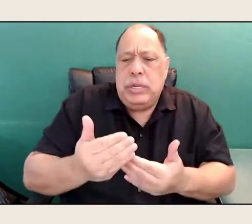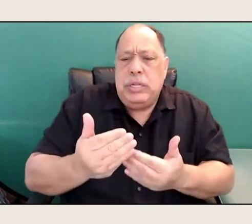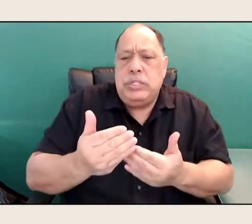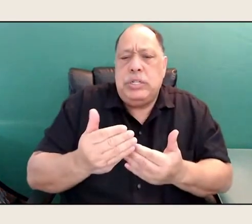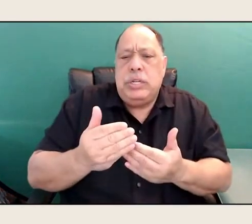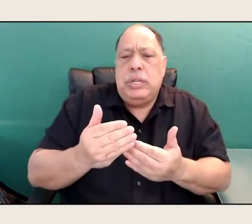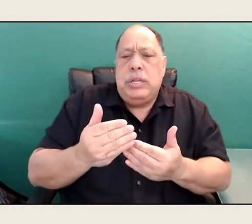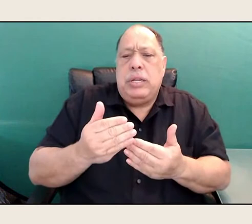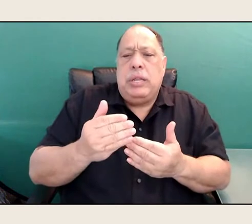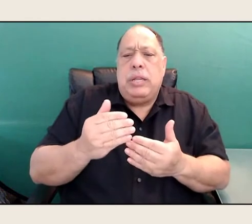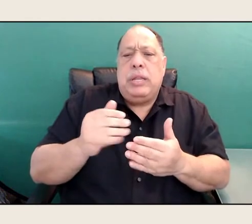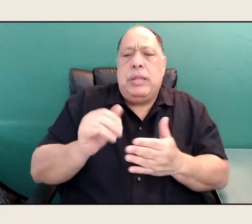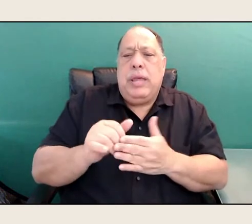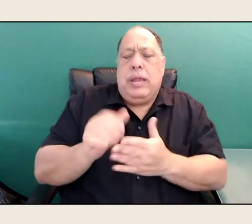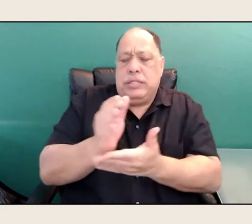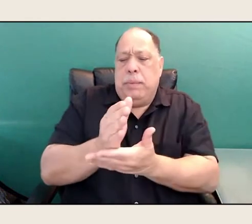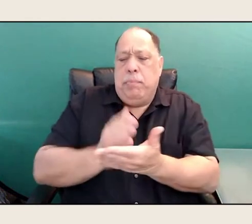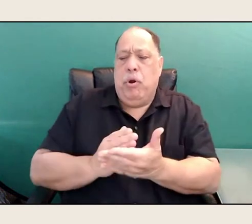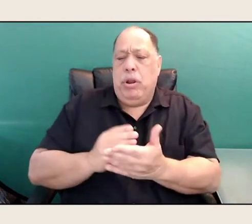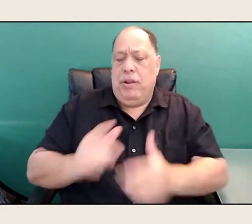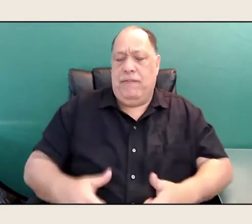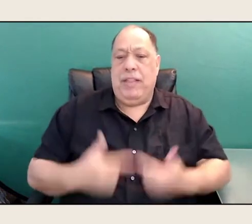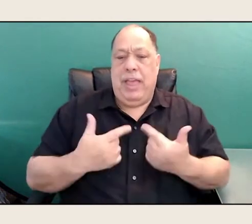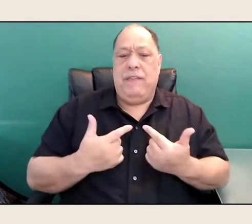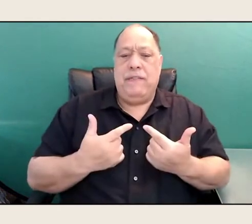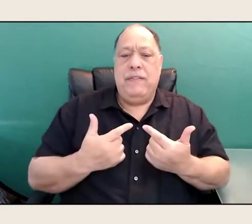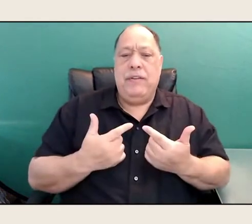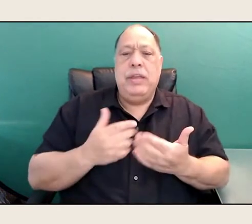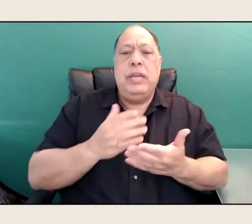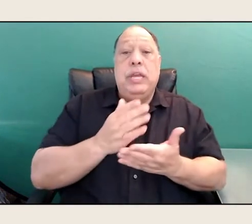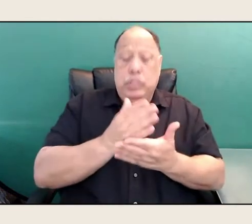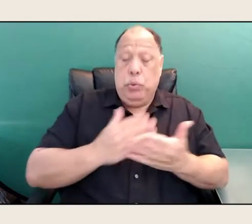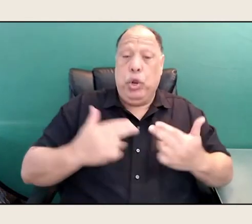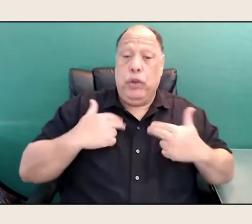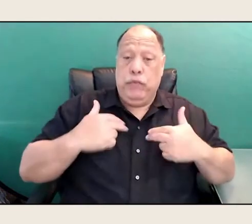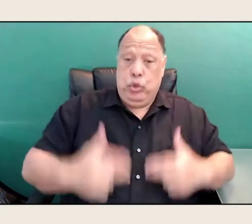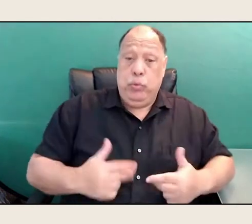that is a part of human life, and of the natural world,